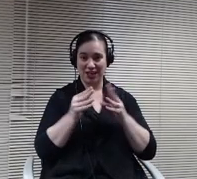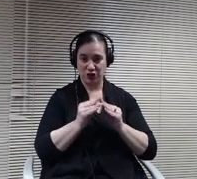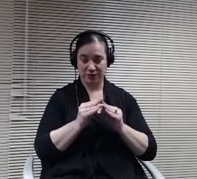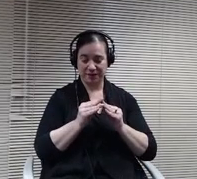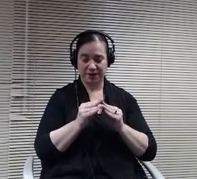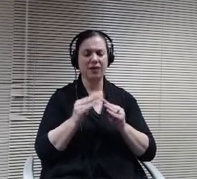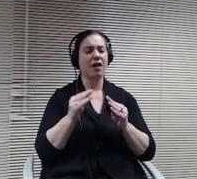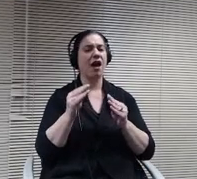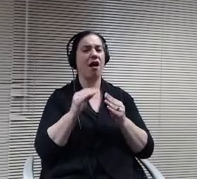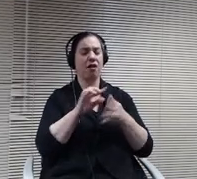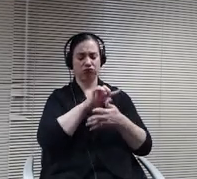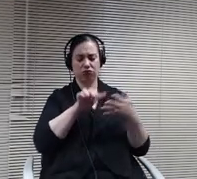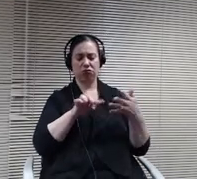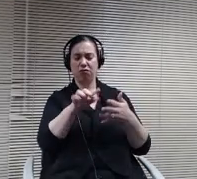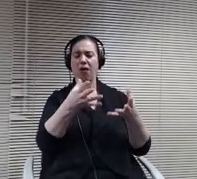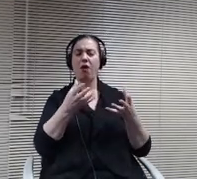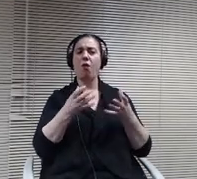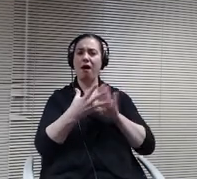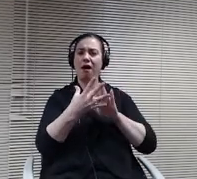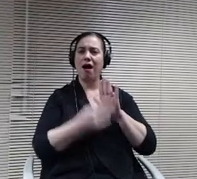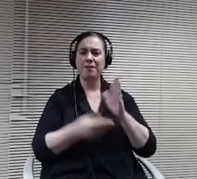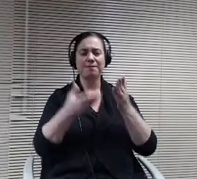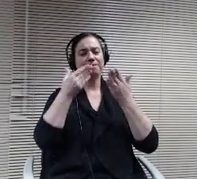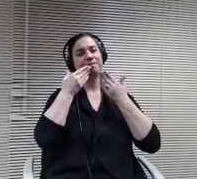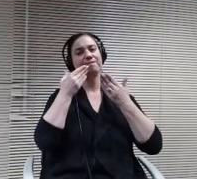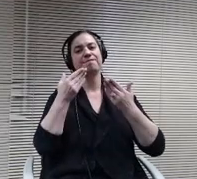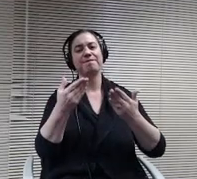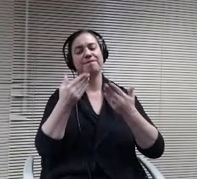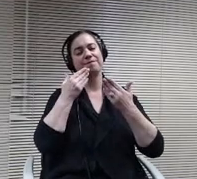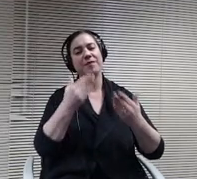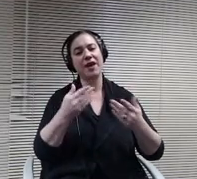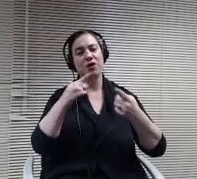to the administrators and staff that worked on this as well as